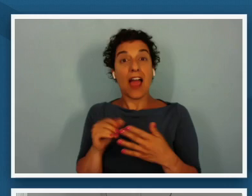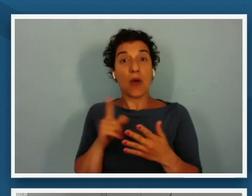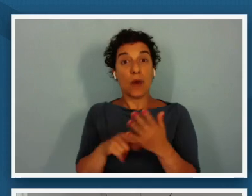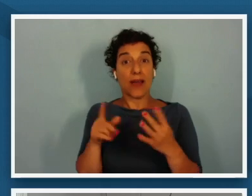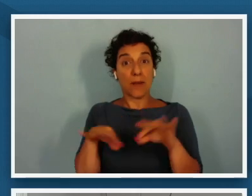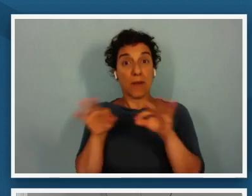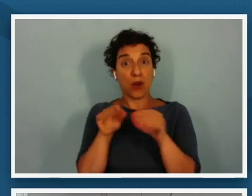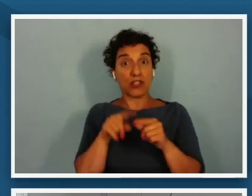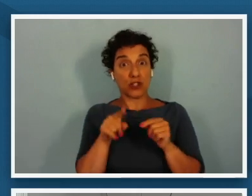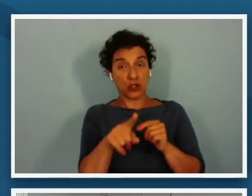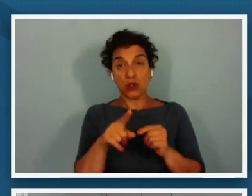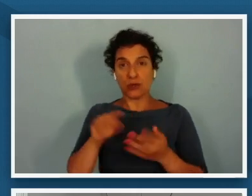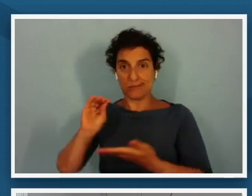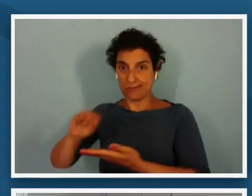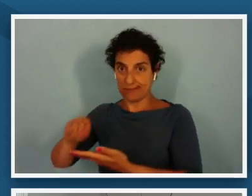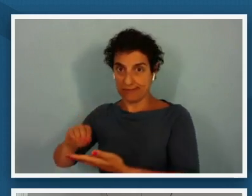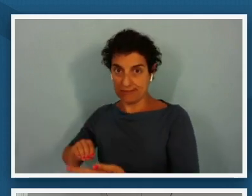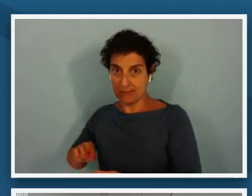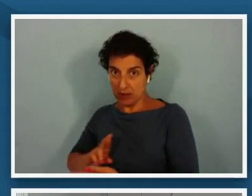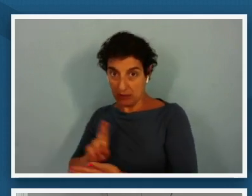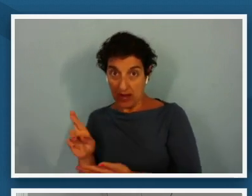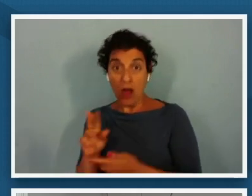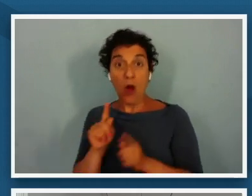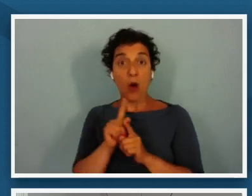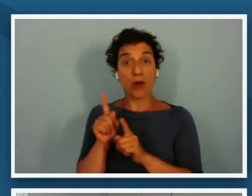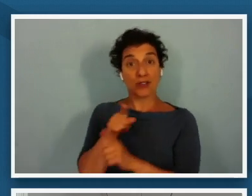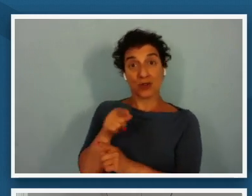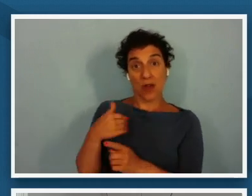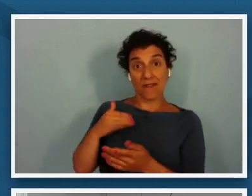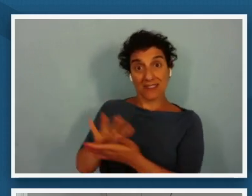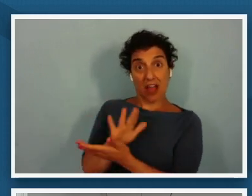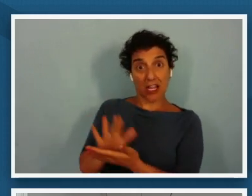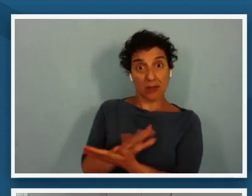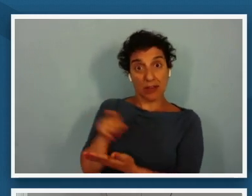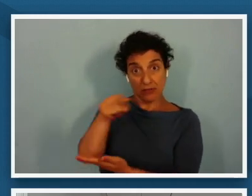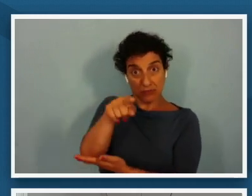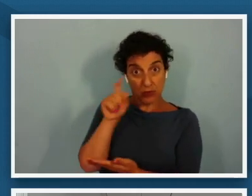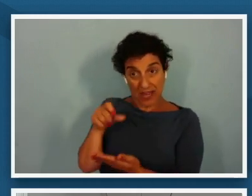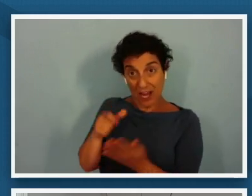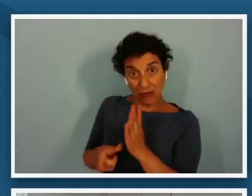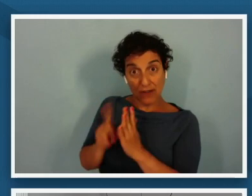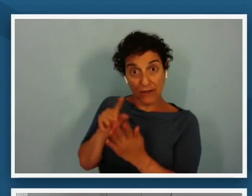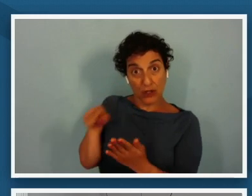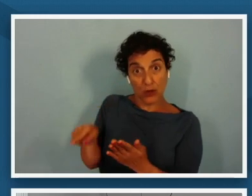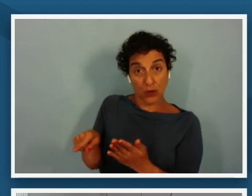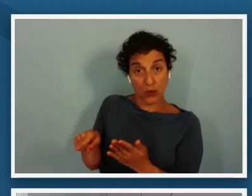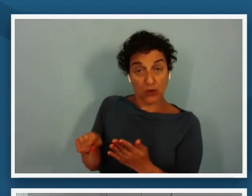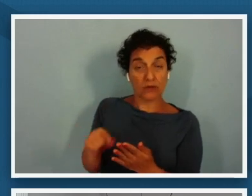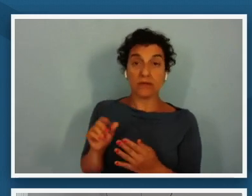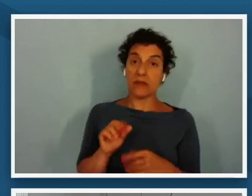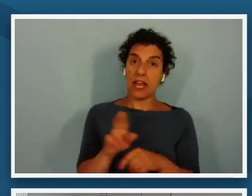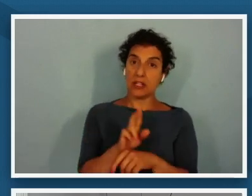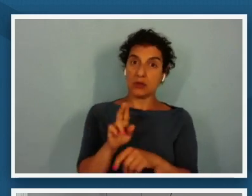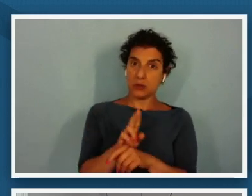and it's also creating a document that you can review and